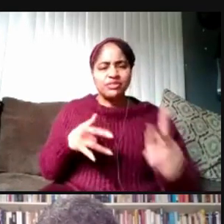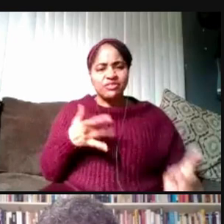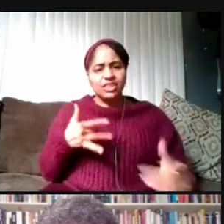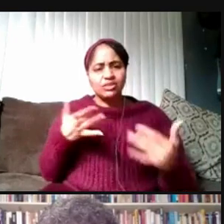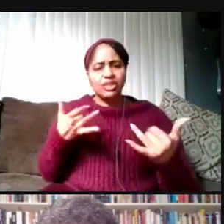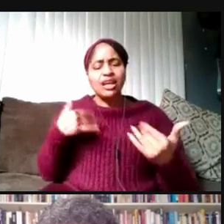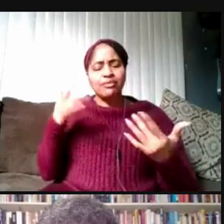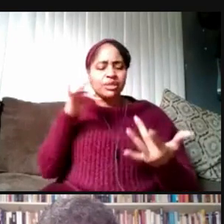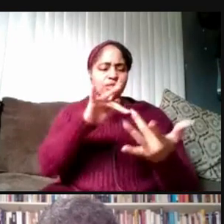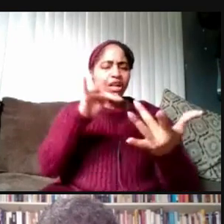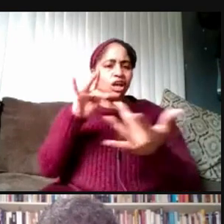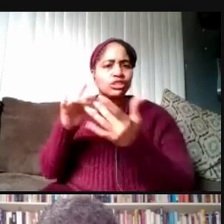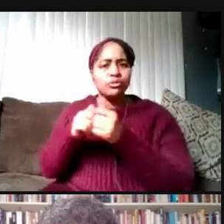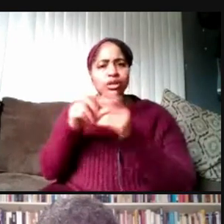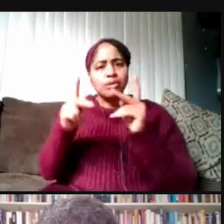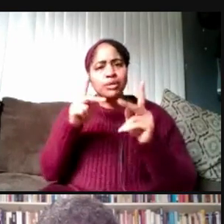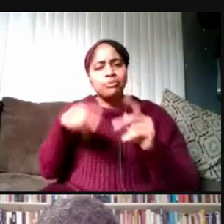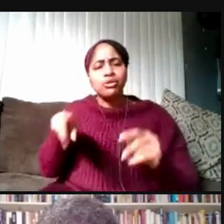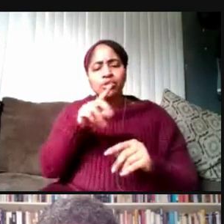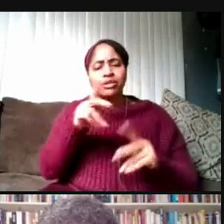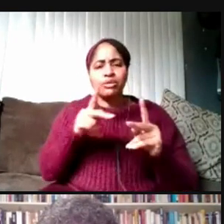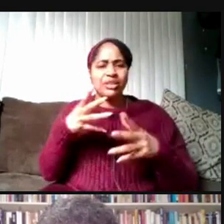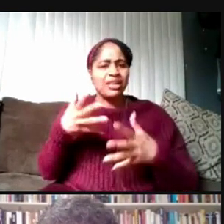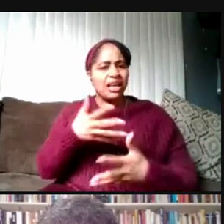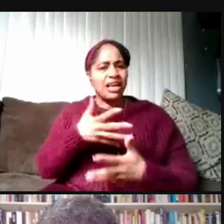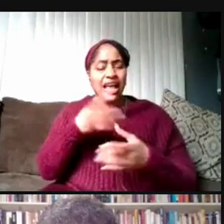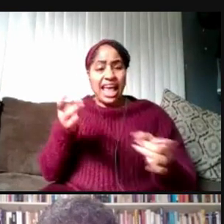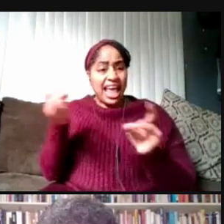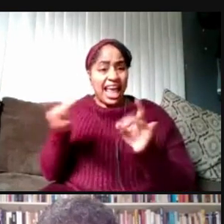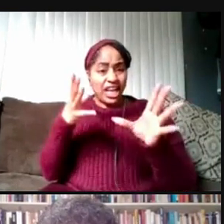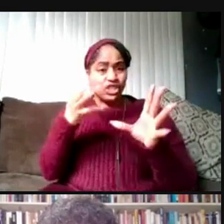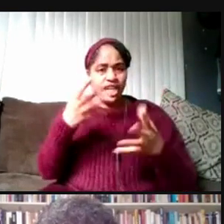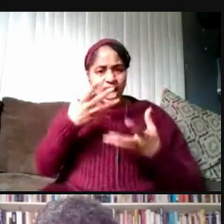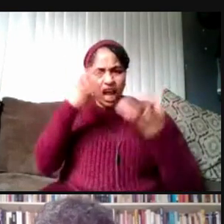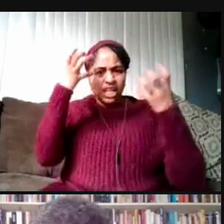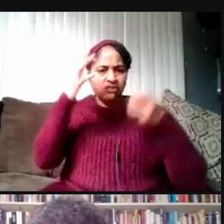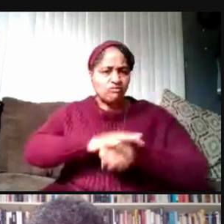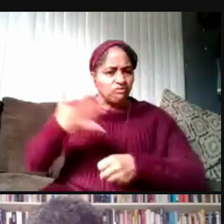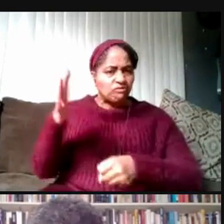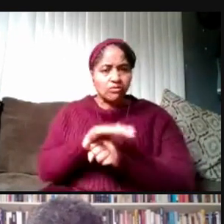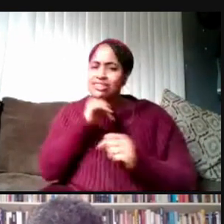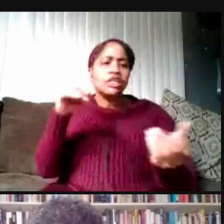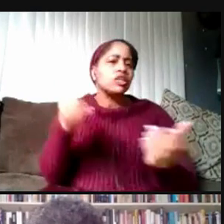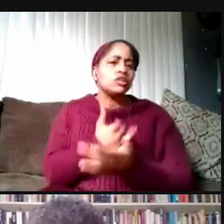and hatred and hostility unfortunately are not new, but clearly in the recent weeks and months